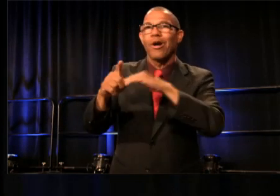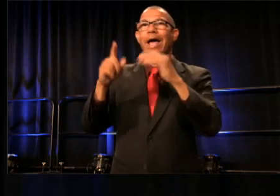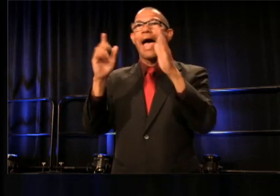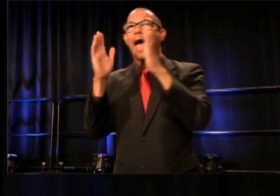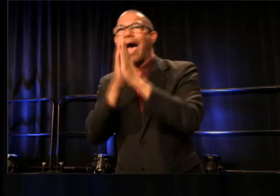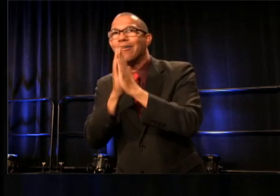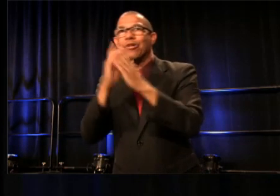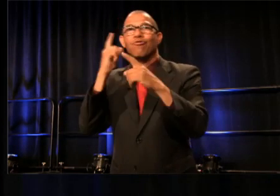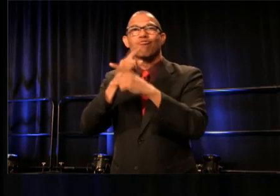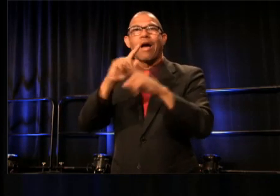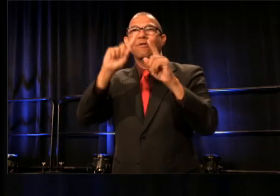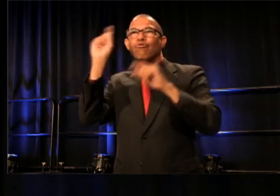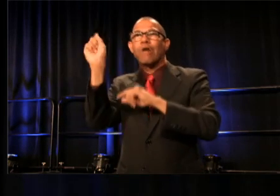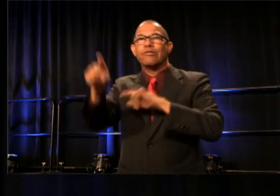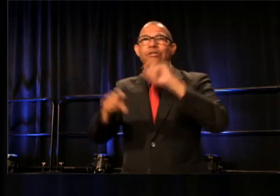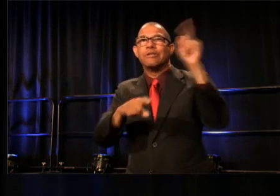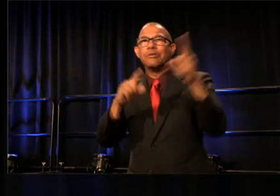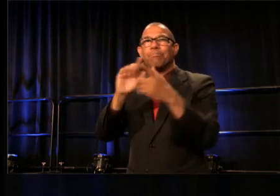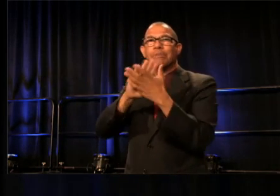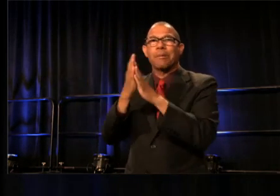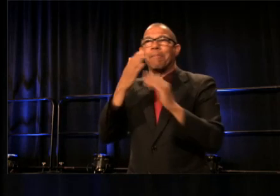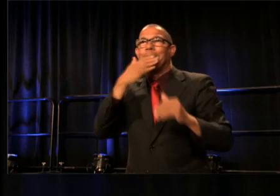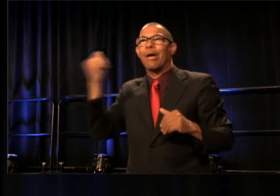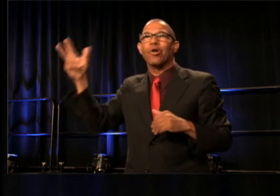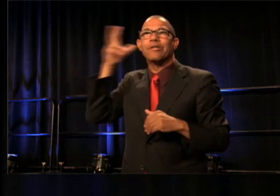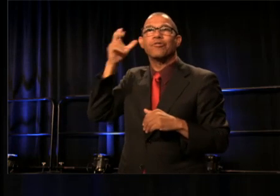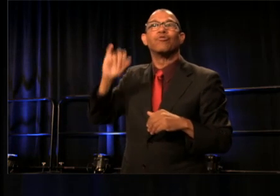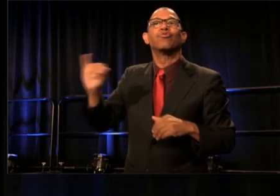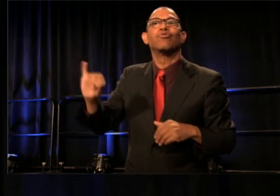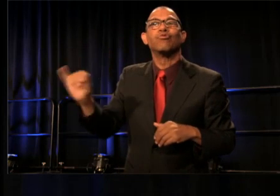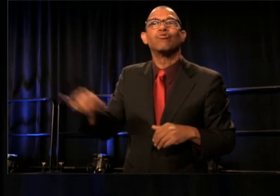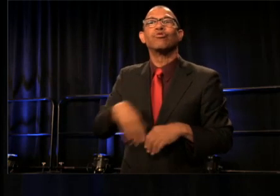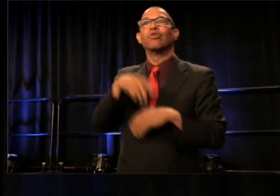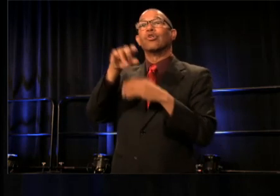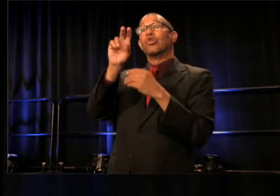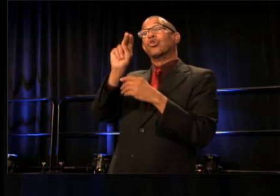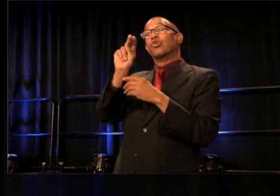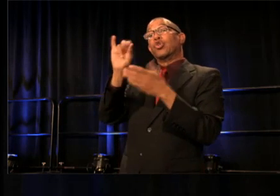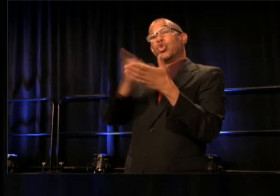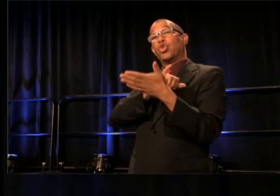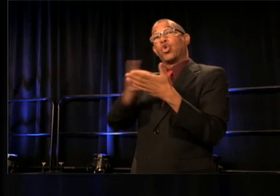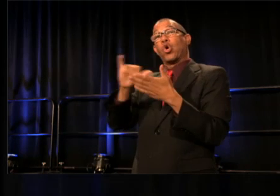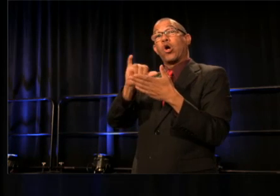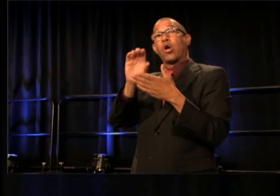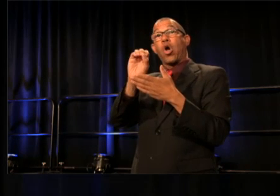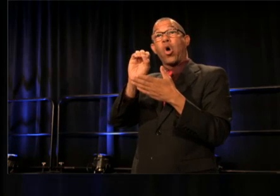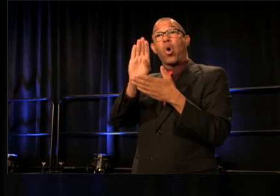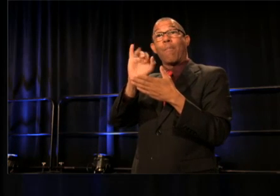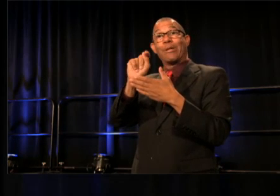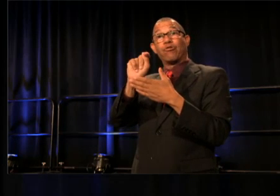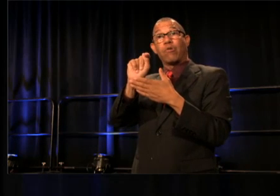who are trying to become better listeners. In the New York Times obituary of Alan Schneider, it said: "Mr.Schneider defined his area